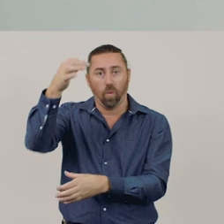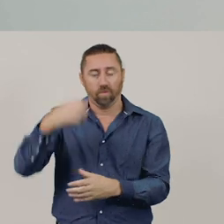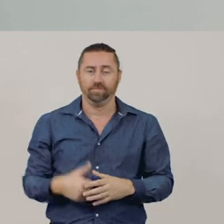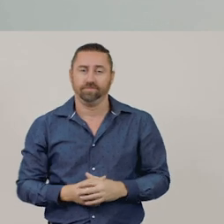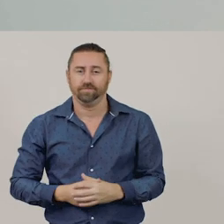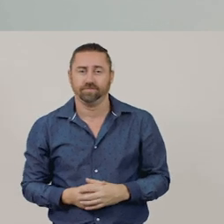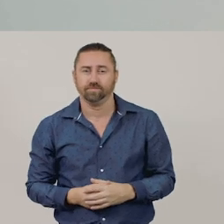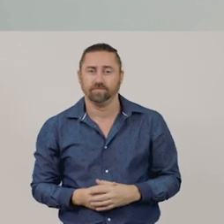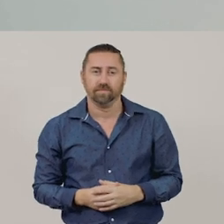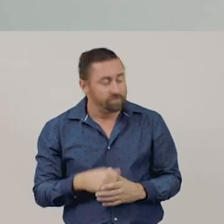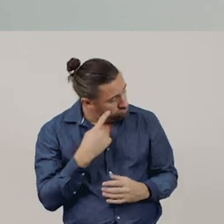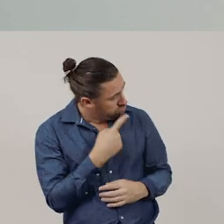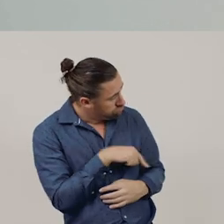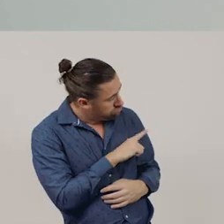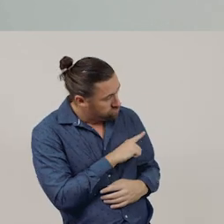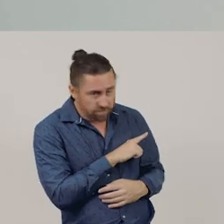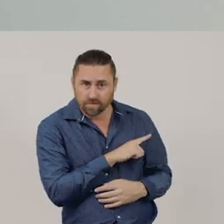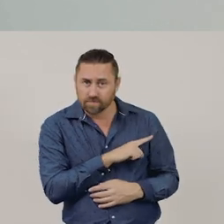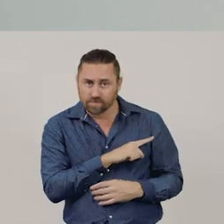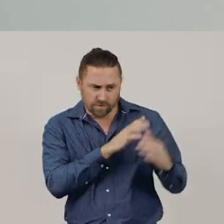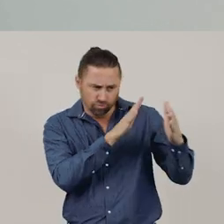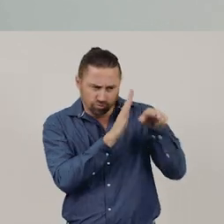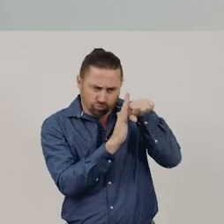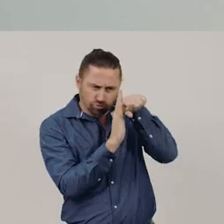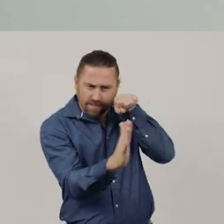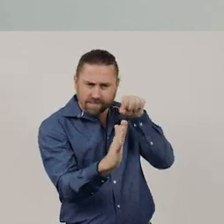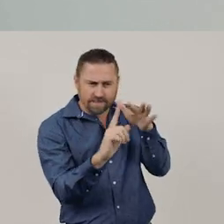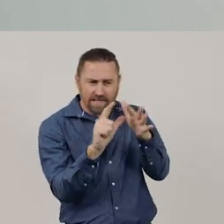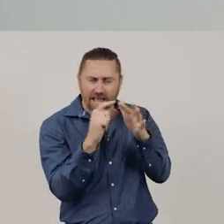These objects all have straight edges.